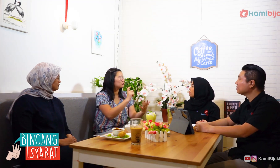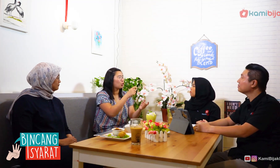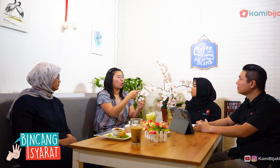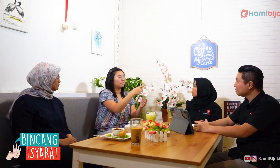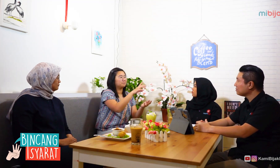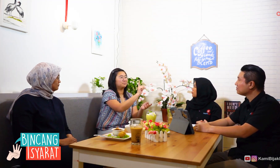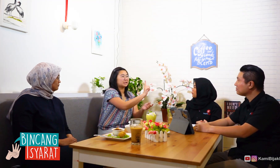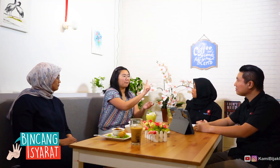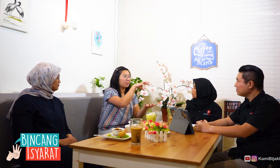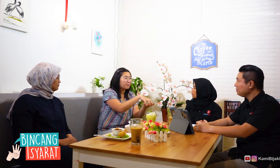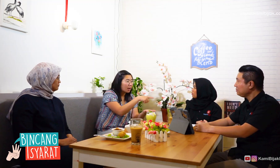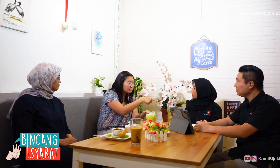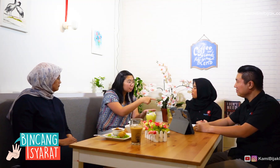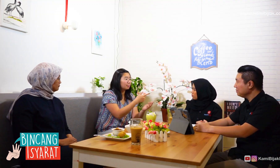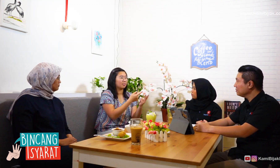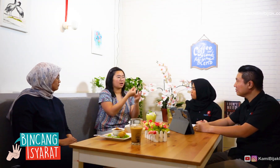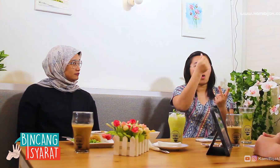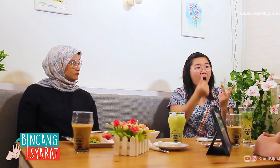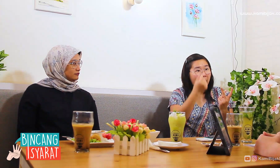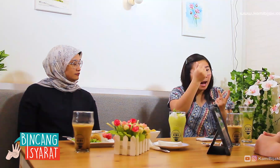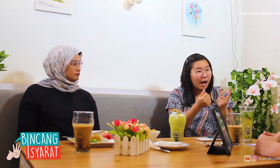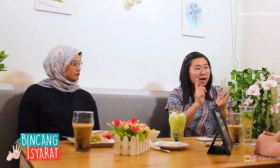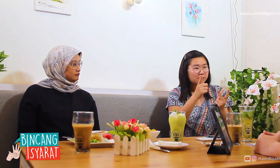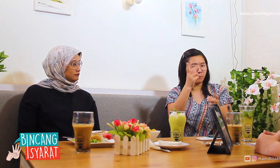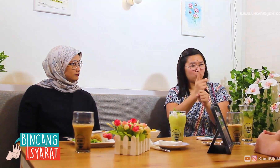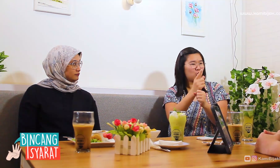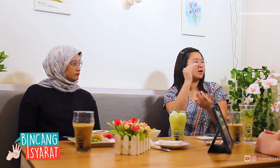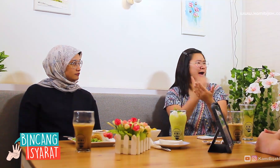like how to open a class. Borrow a place and arrange finances. Because the Deaf teacher (sign language teacher)